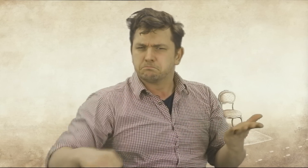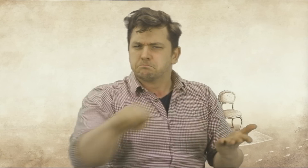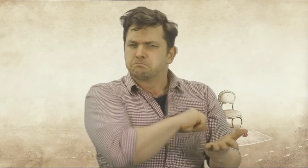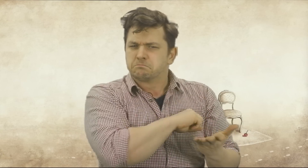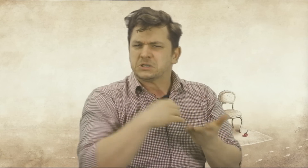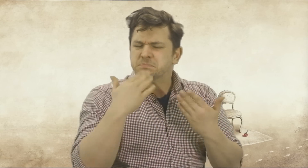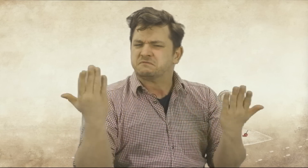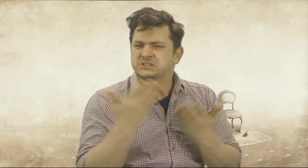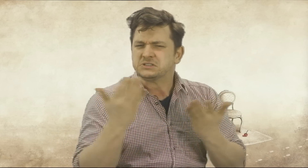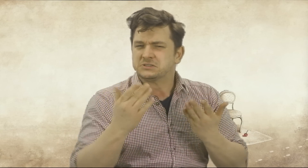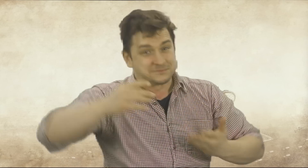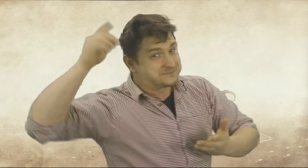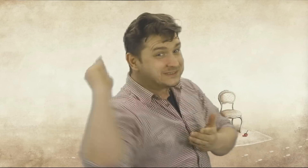Was es zu gewinnen gibt???